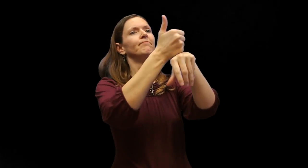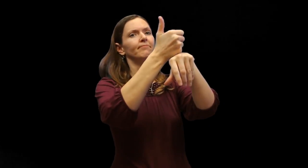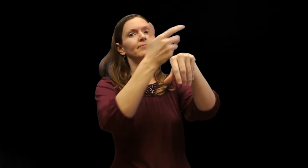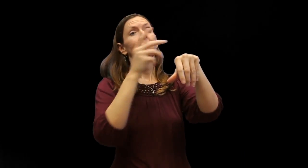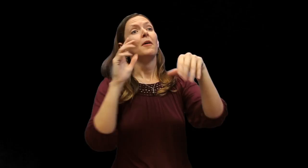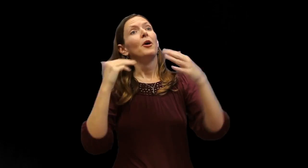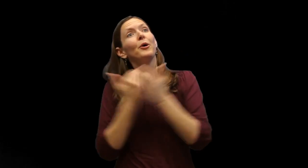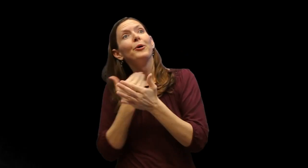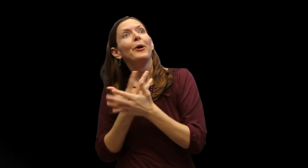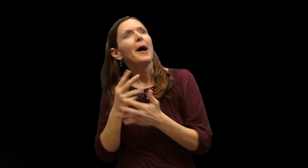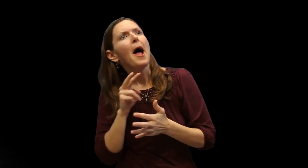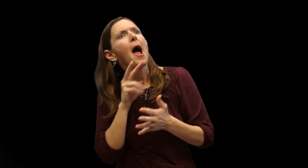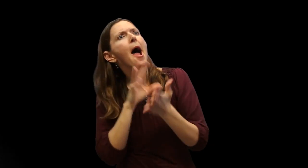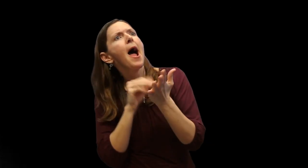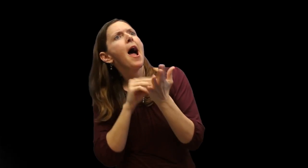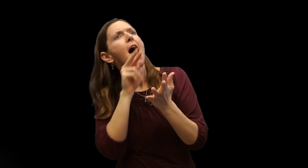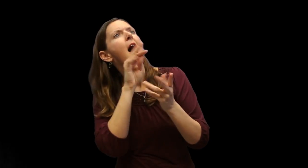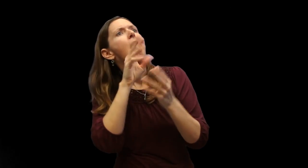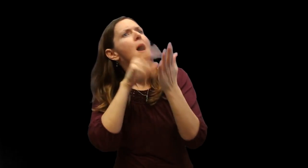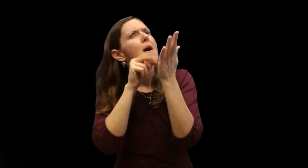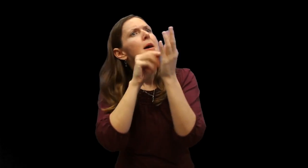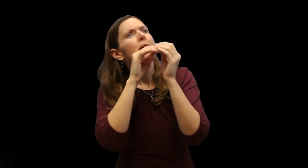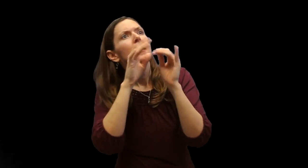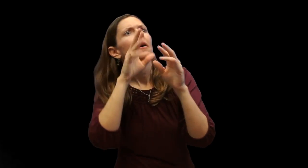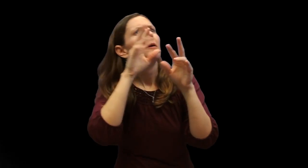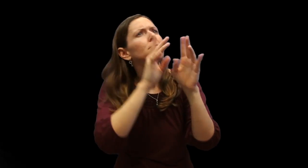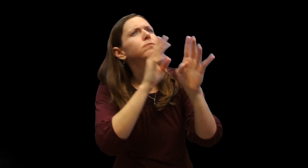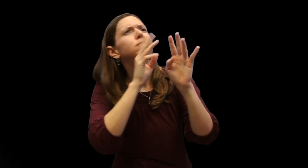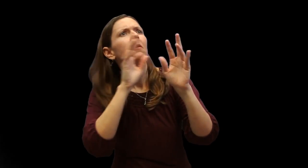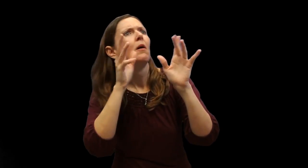work, establishing norms and expectations in the process. Newcomers would practice reading, listening